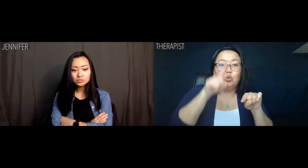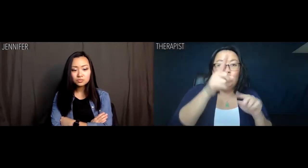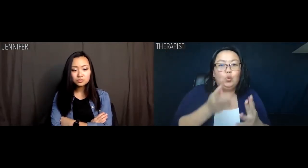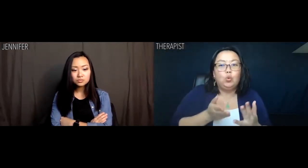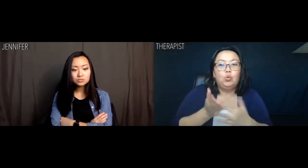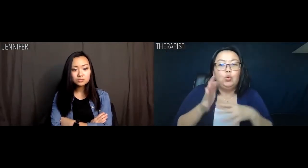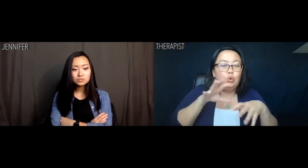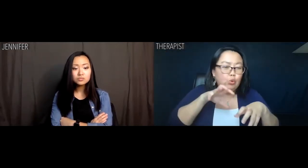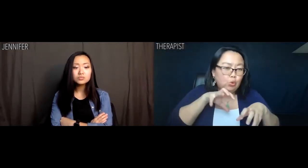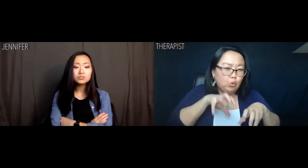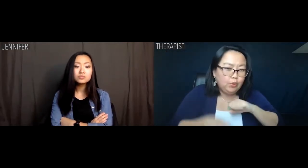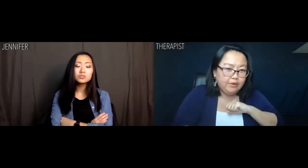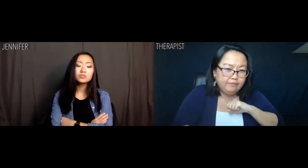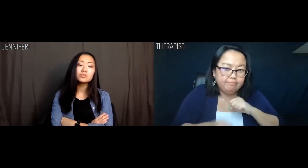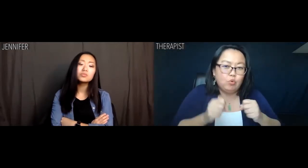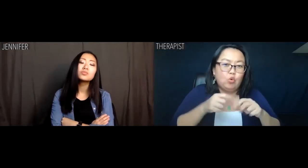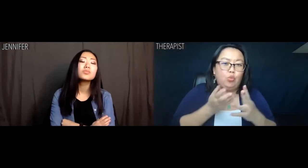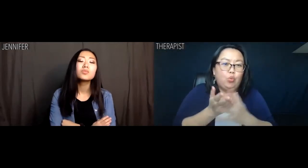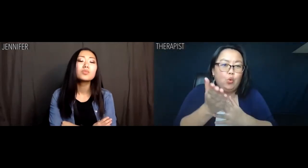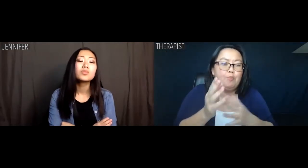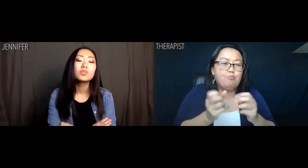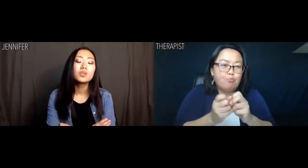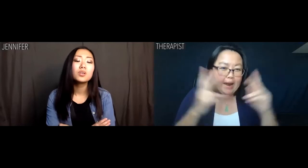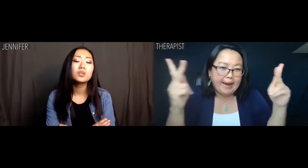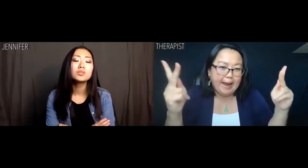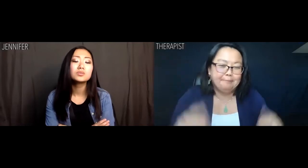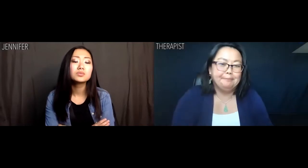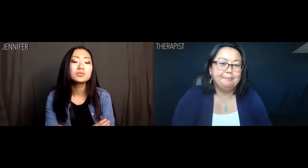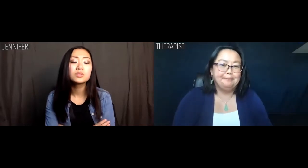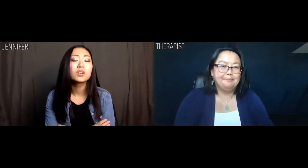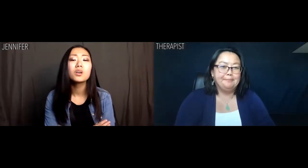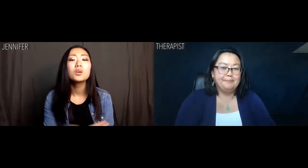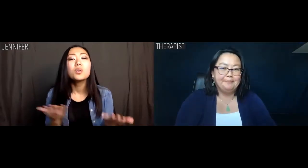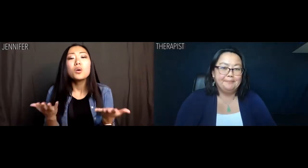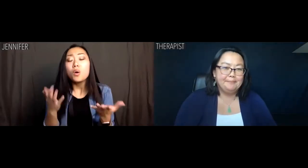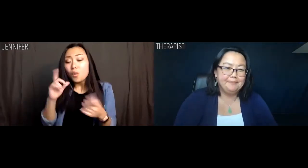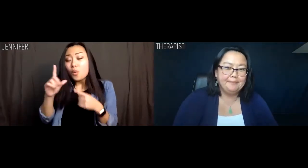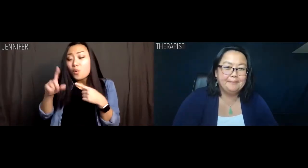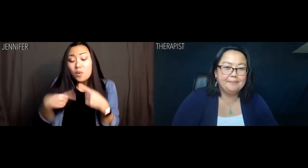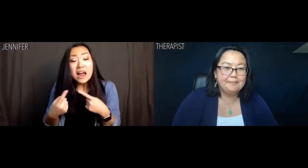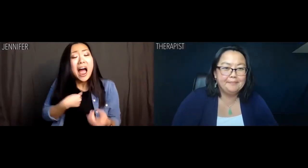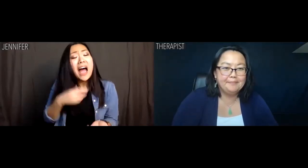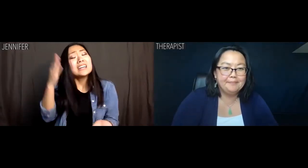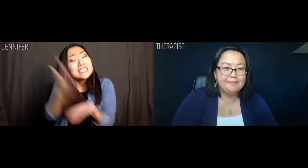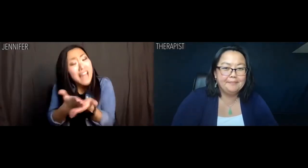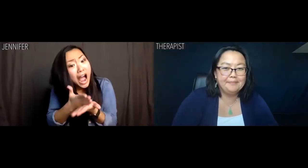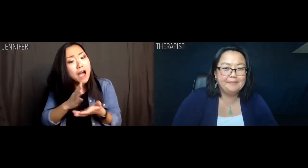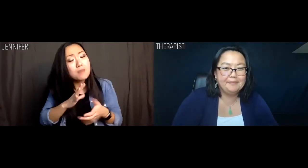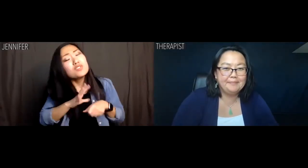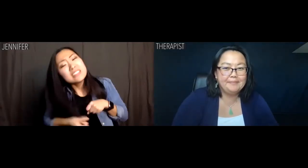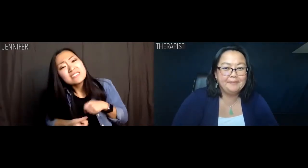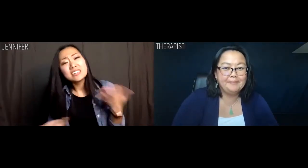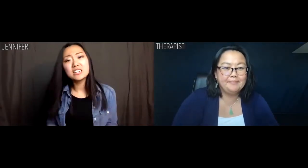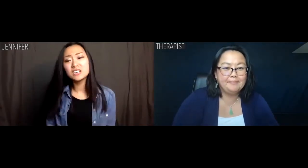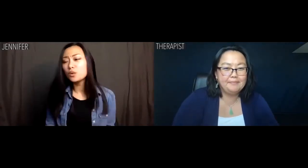You're going through a breakup. You're grieving. Jennifer: Yeah, but when do I stop grieving?